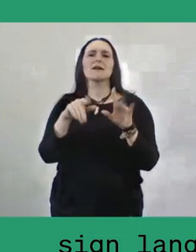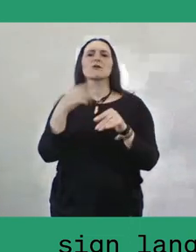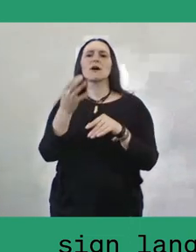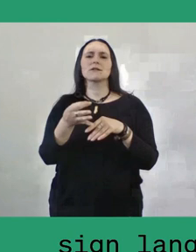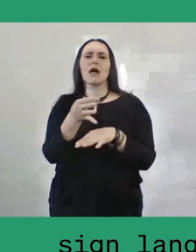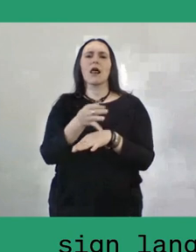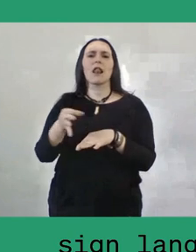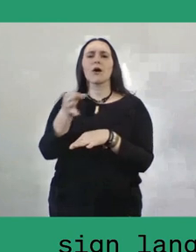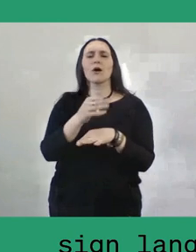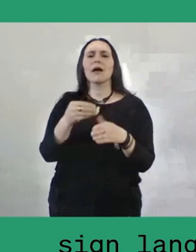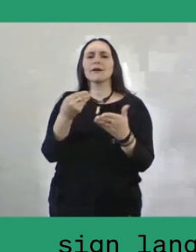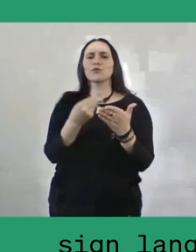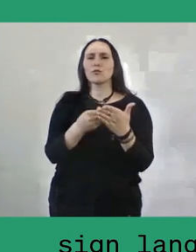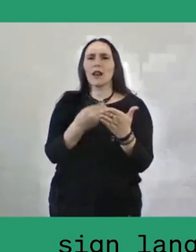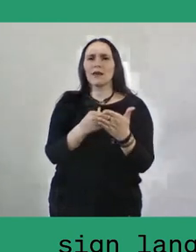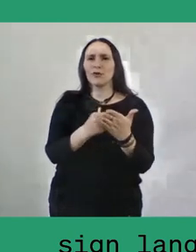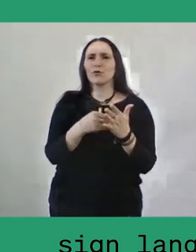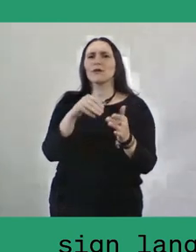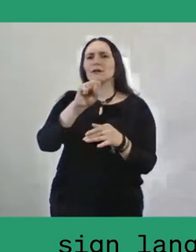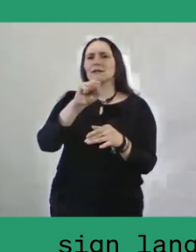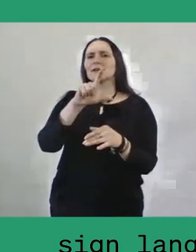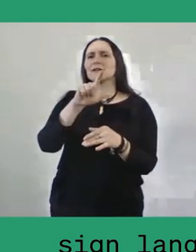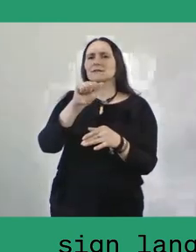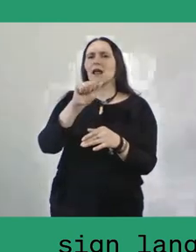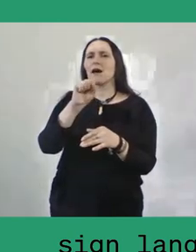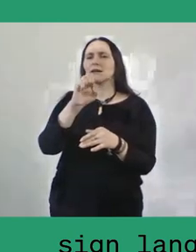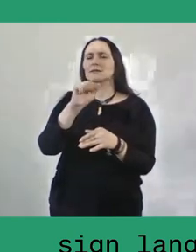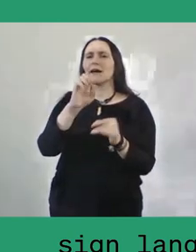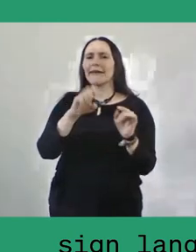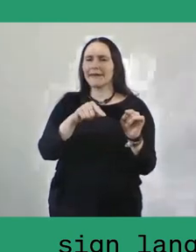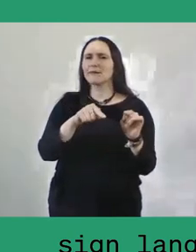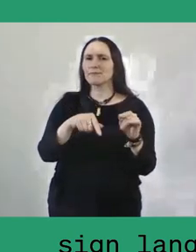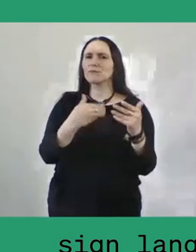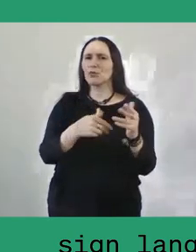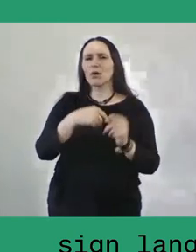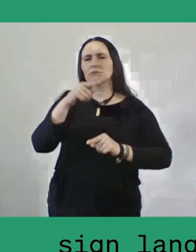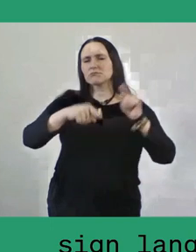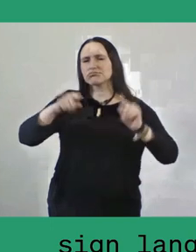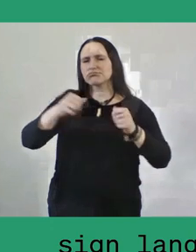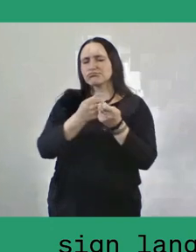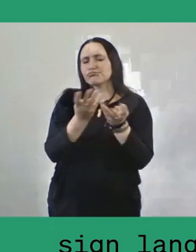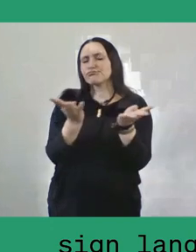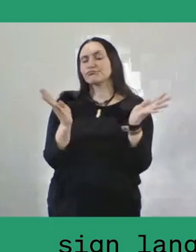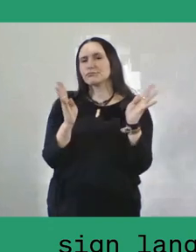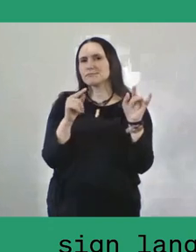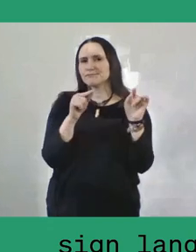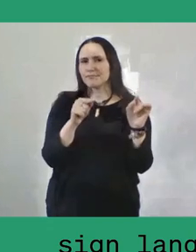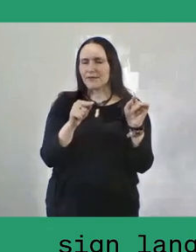One for practise is when we were practising and built the organisation.